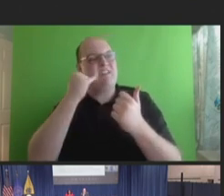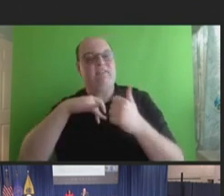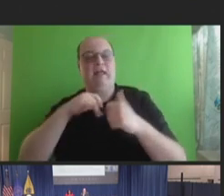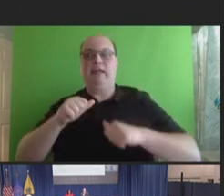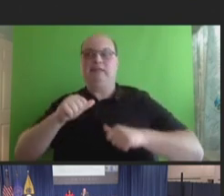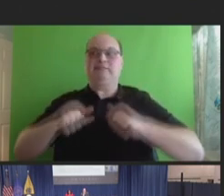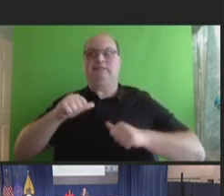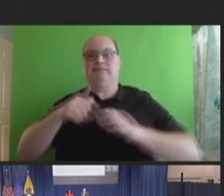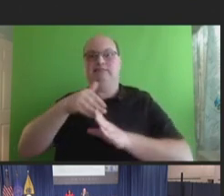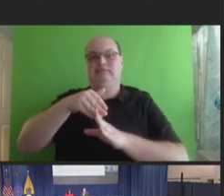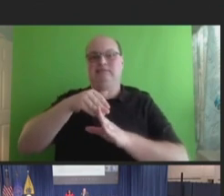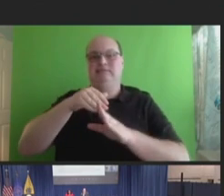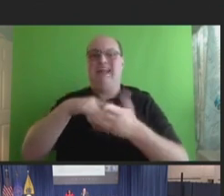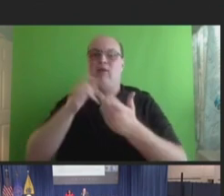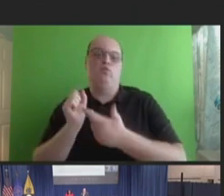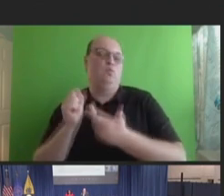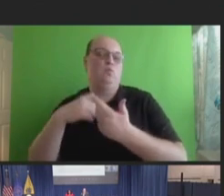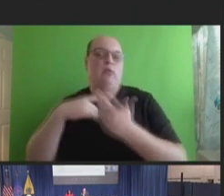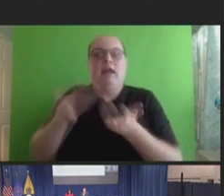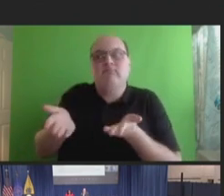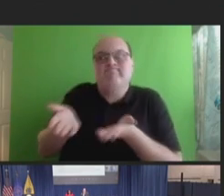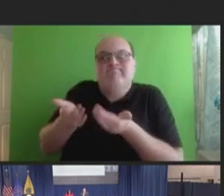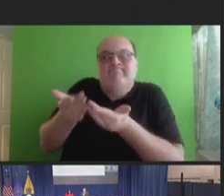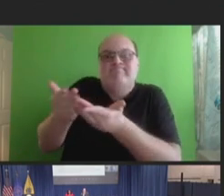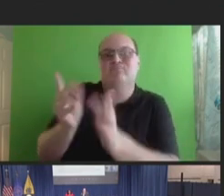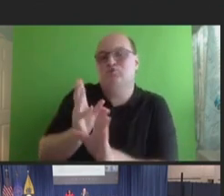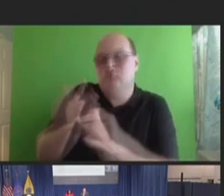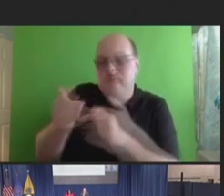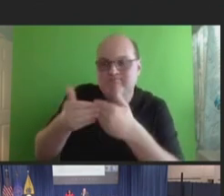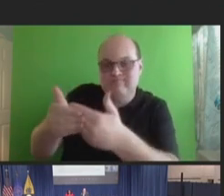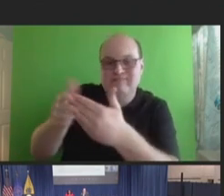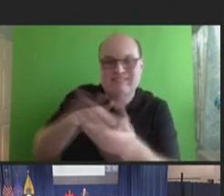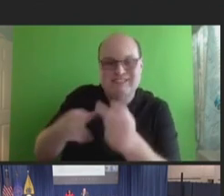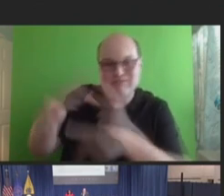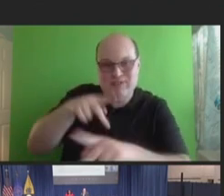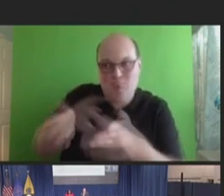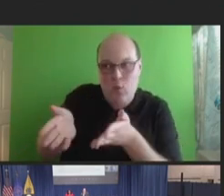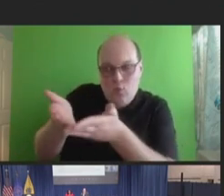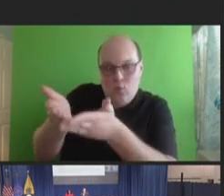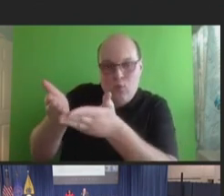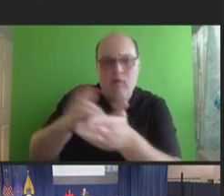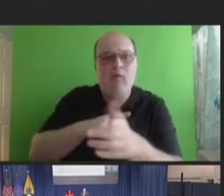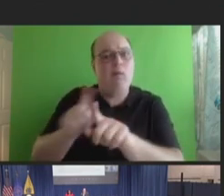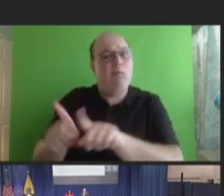But I would also argue that I think a lot of these things also work for vaccine fatigue,